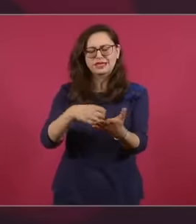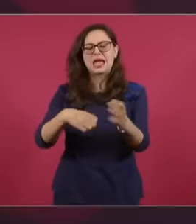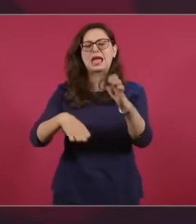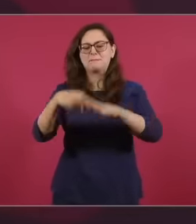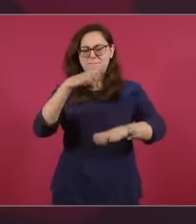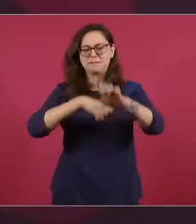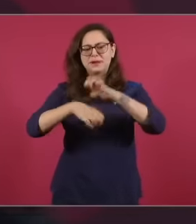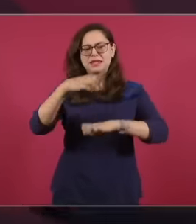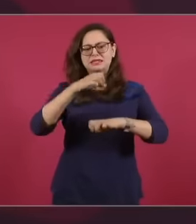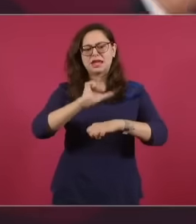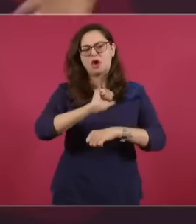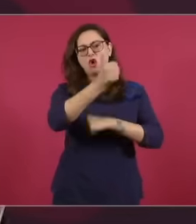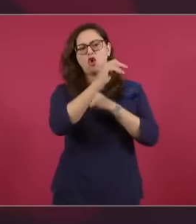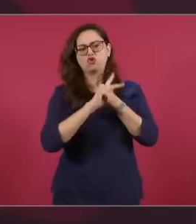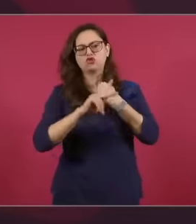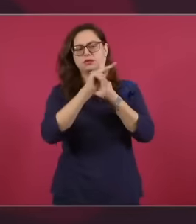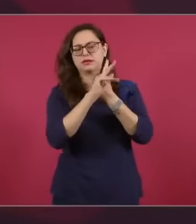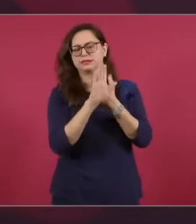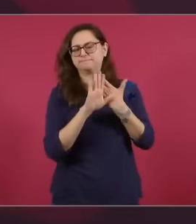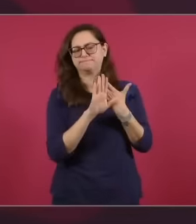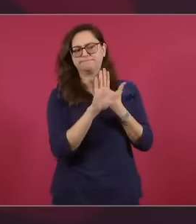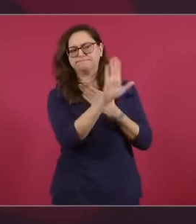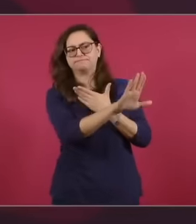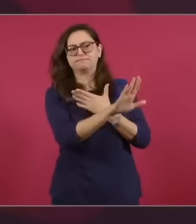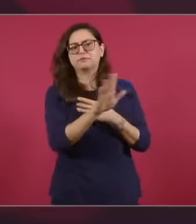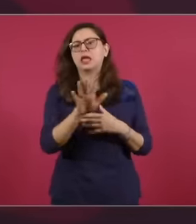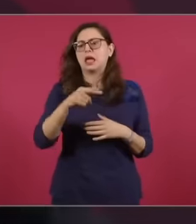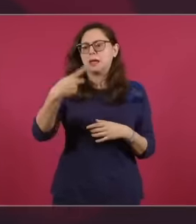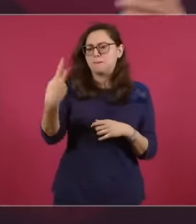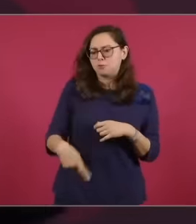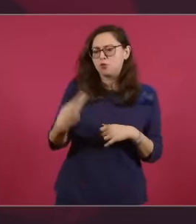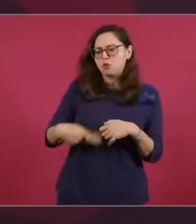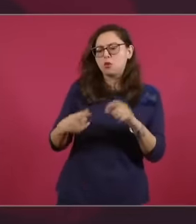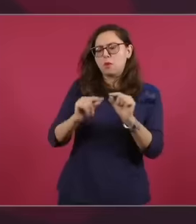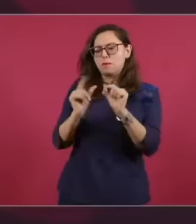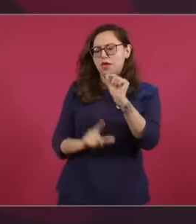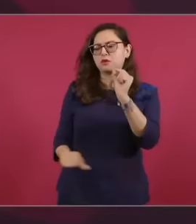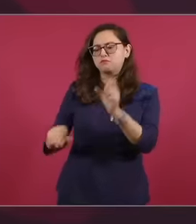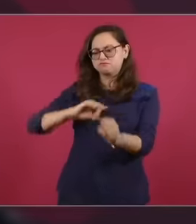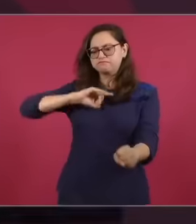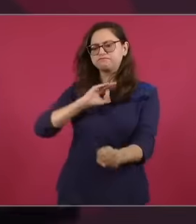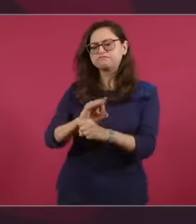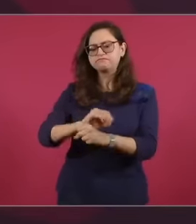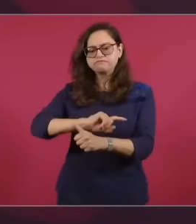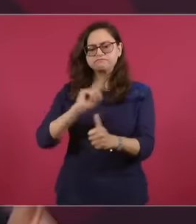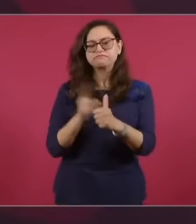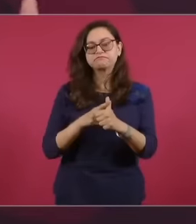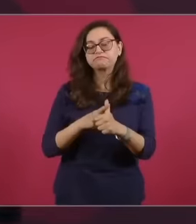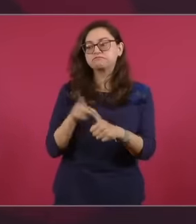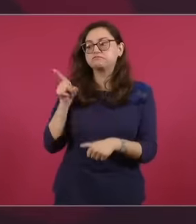that was to defend the people of Mexico and they ruled in favor of